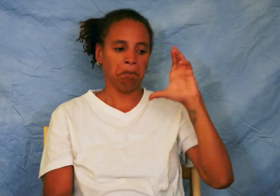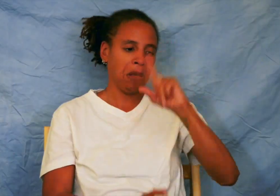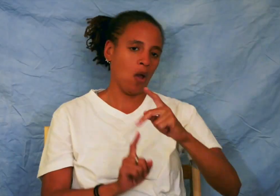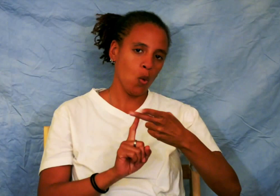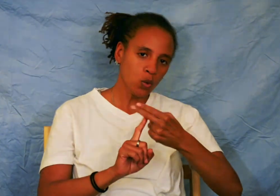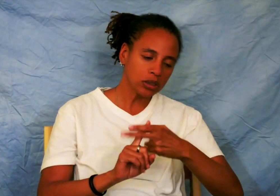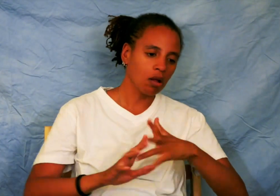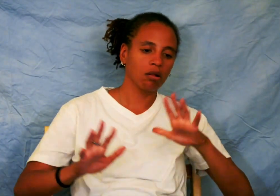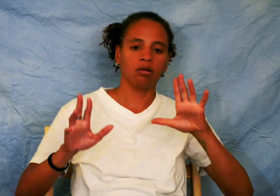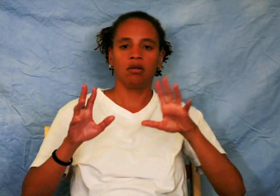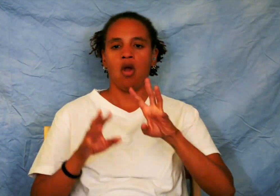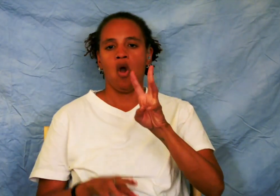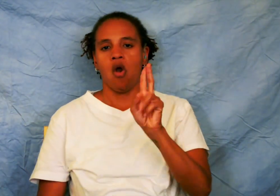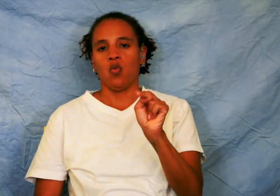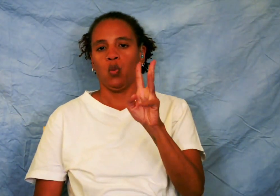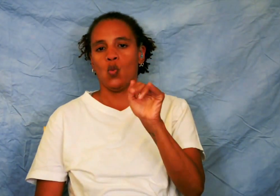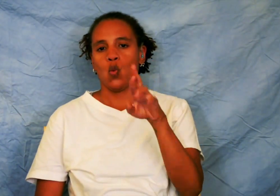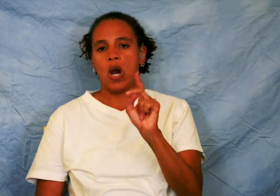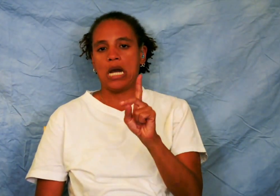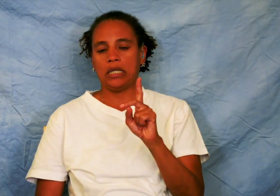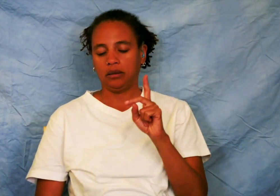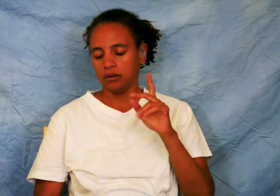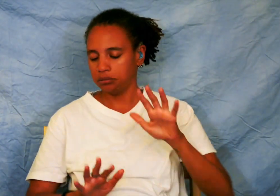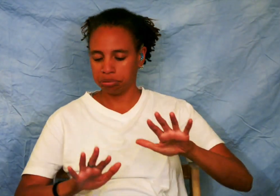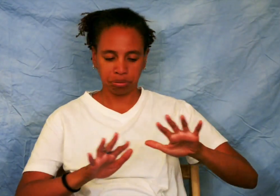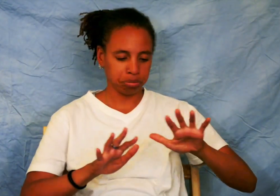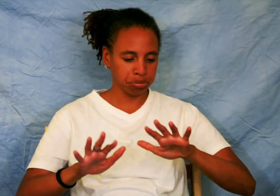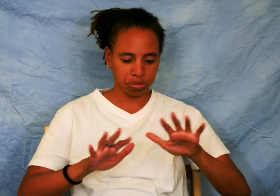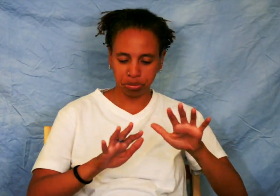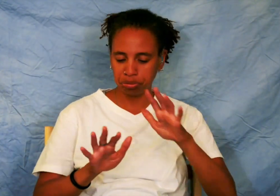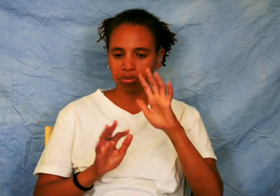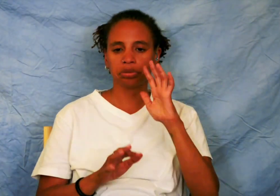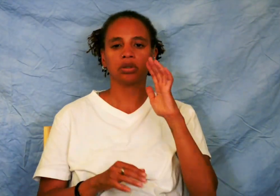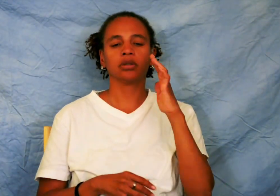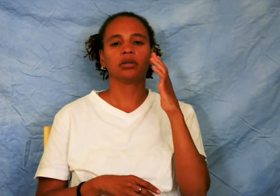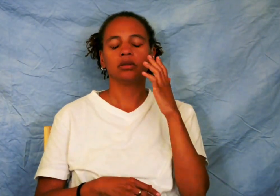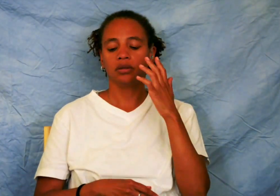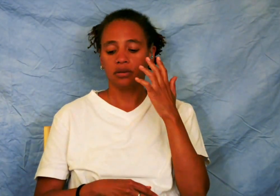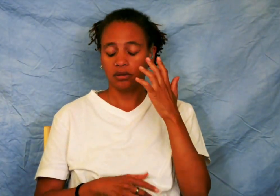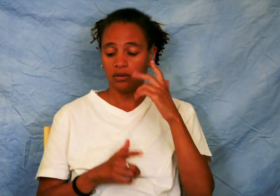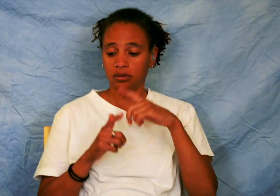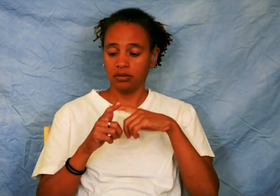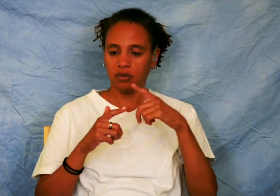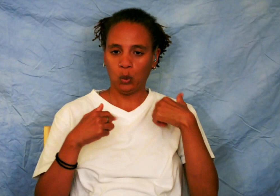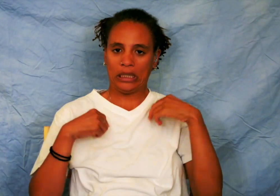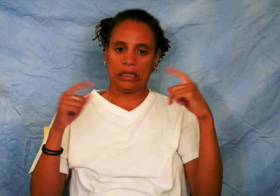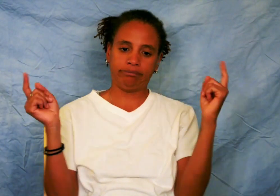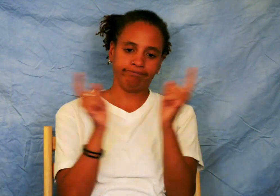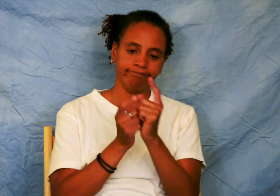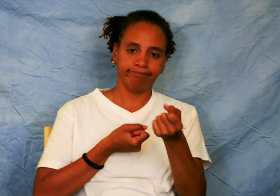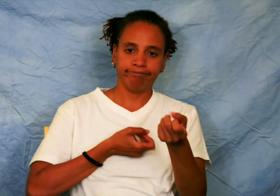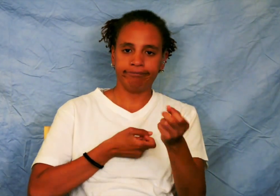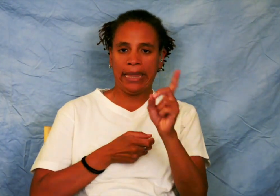We went back to the hotel after the market to unwind. Then we all gathered to debrief